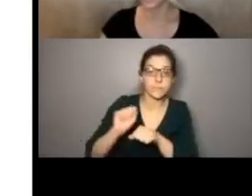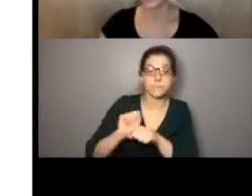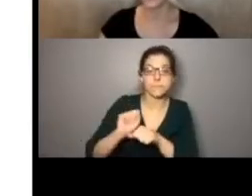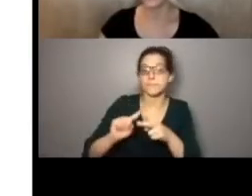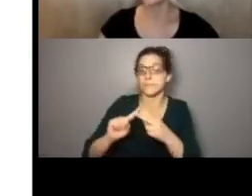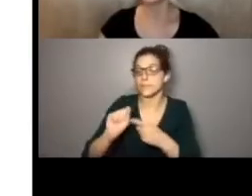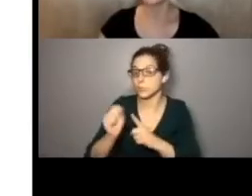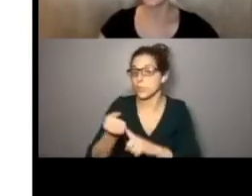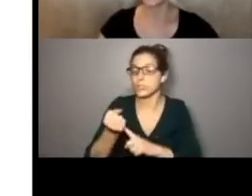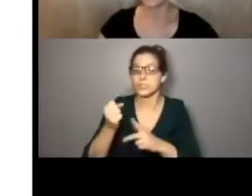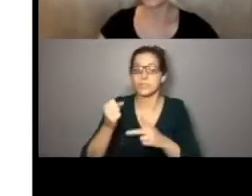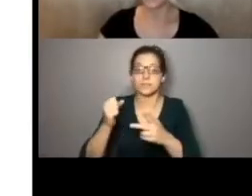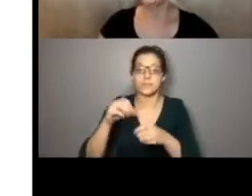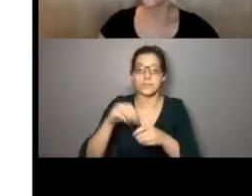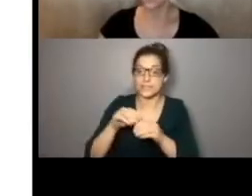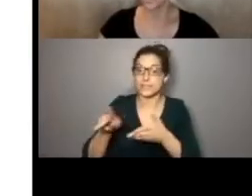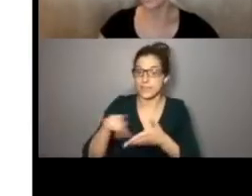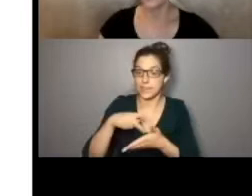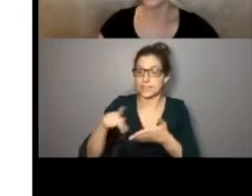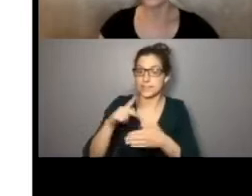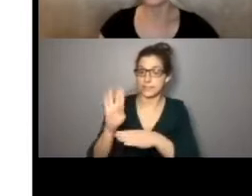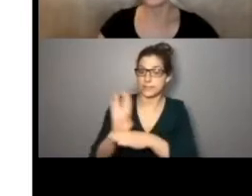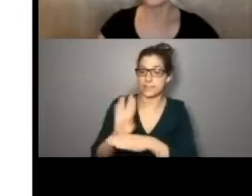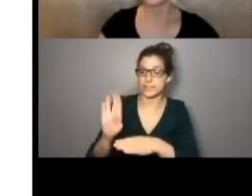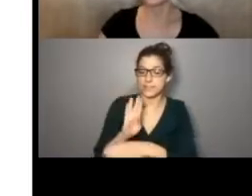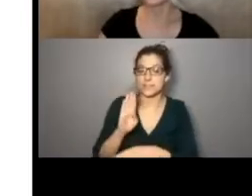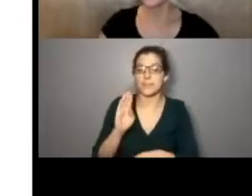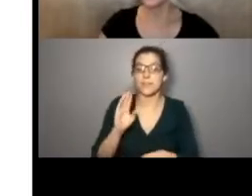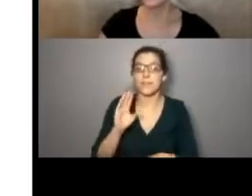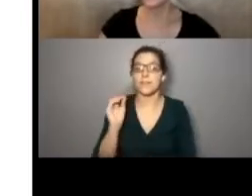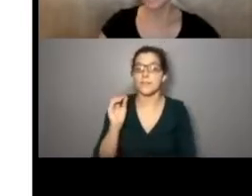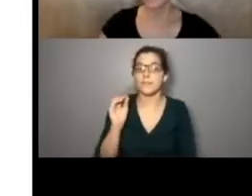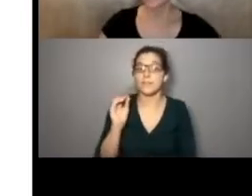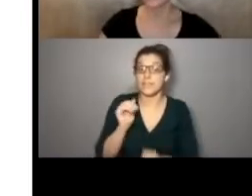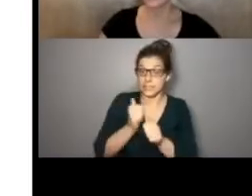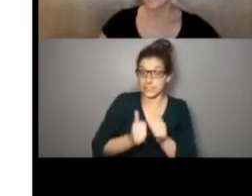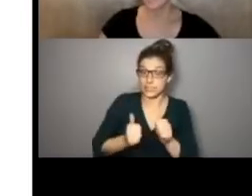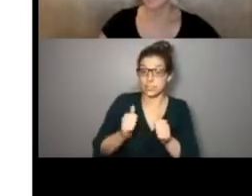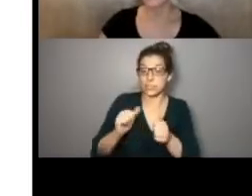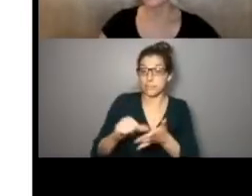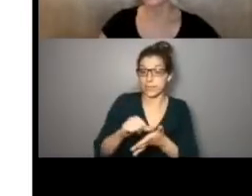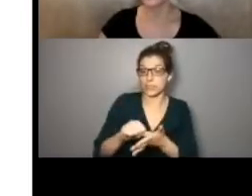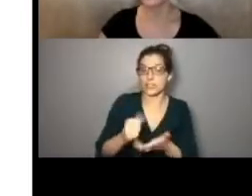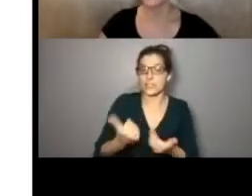situations in the dance industry. And each of these pages has specific